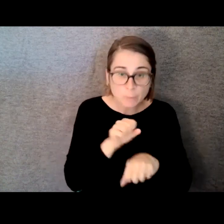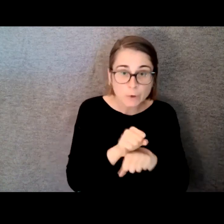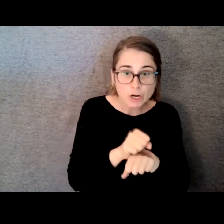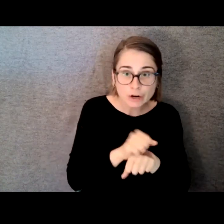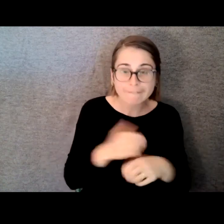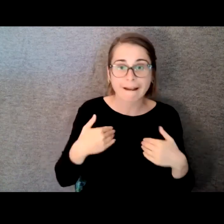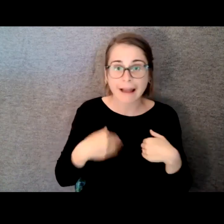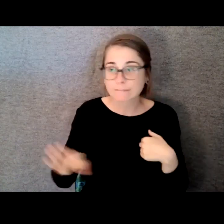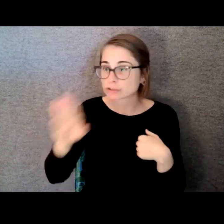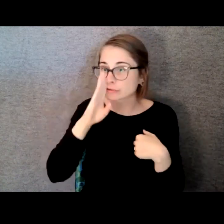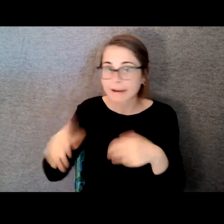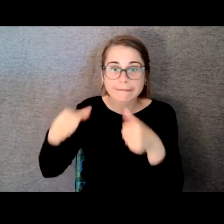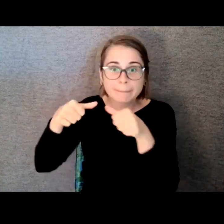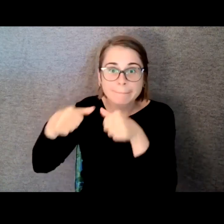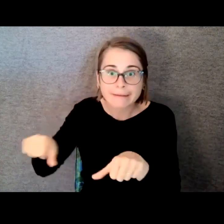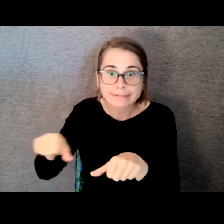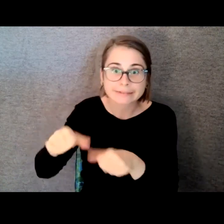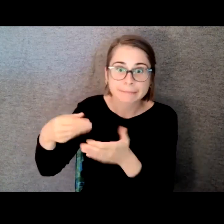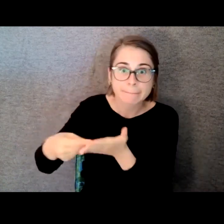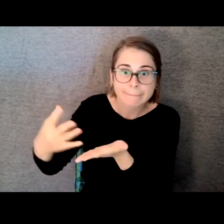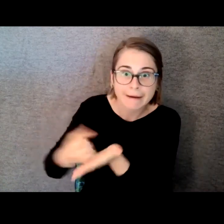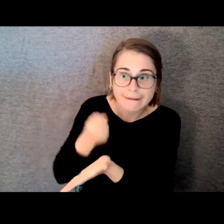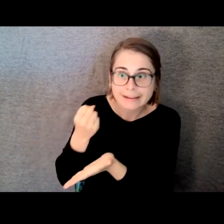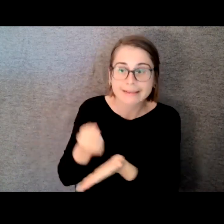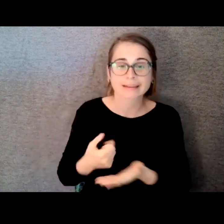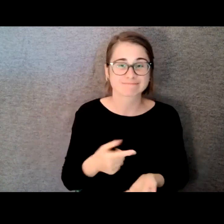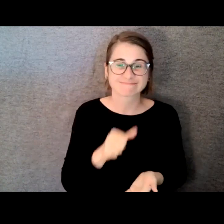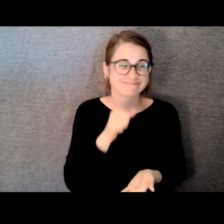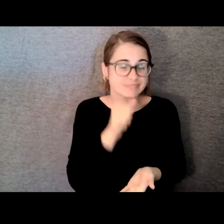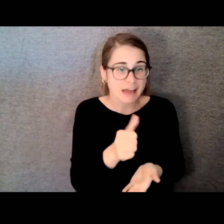working manual labor. Or bartending. Or waiting tables.